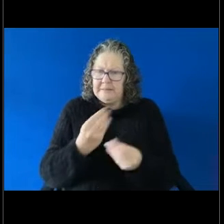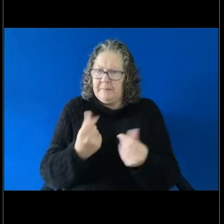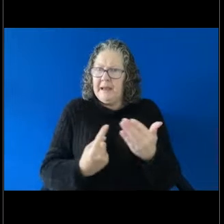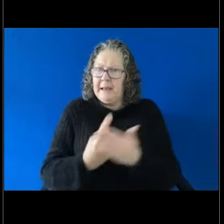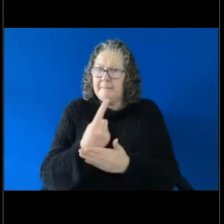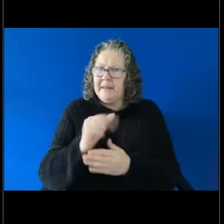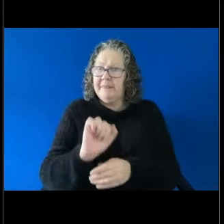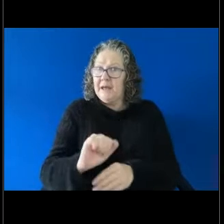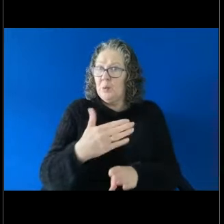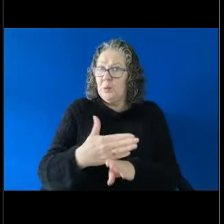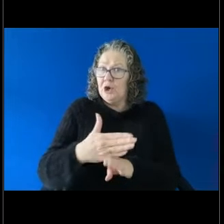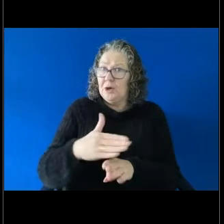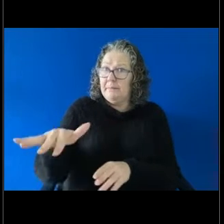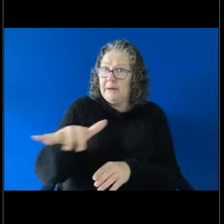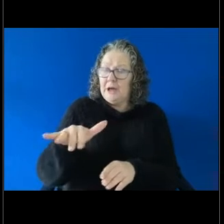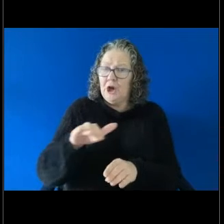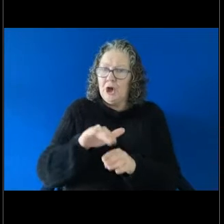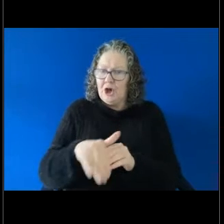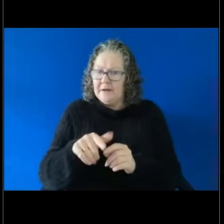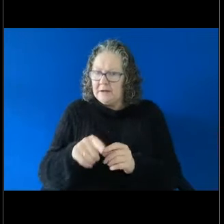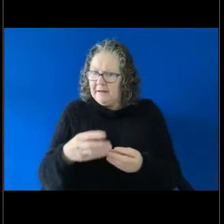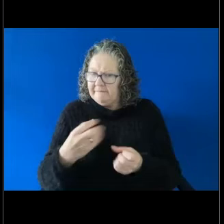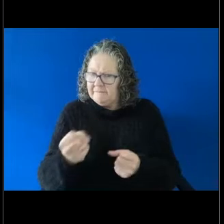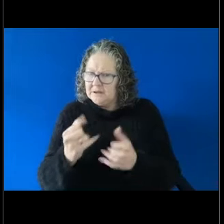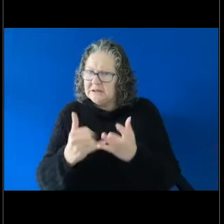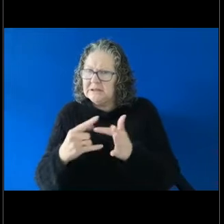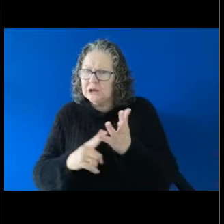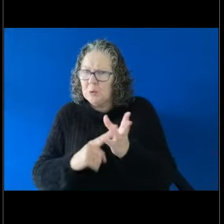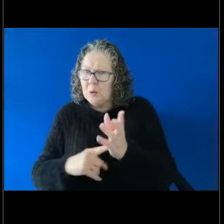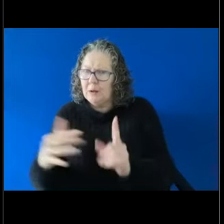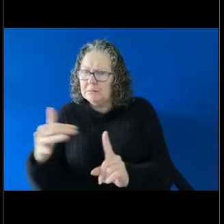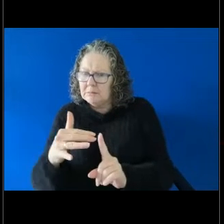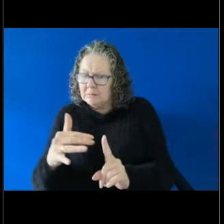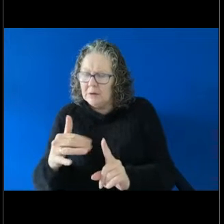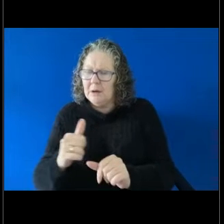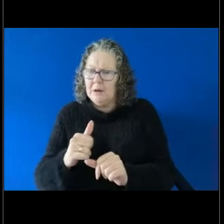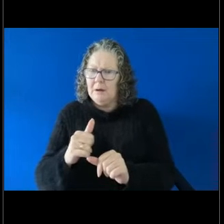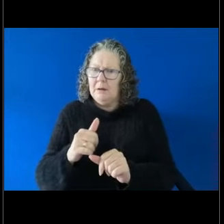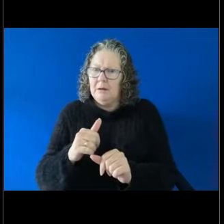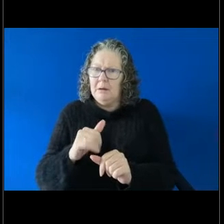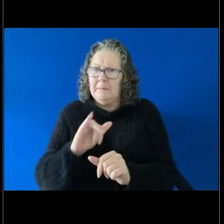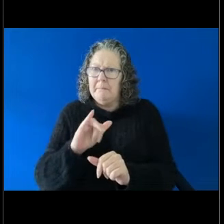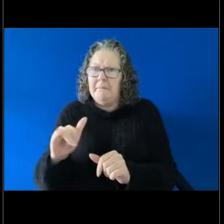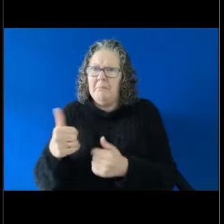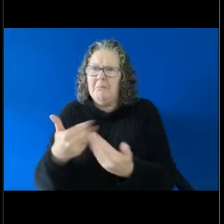about being sexually harassed and then they're treated poorly. Not only will they have options